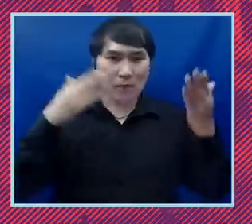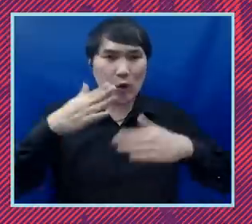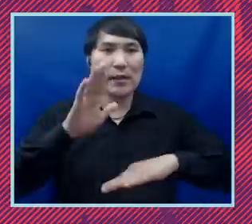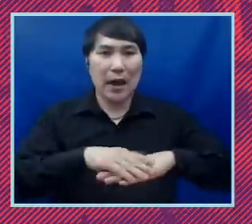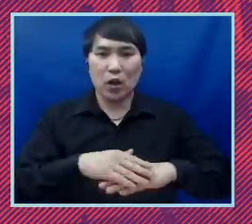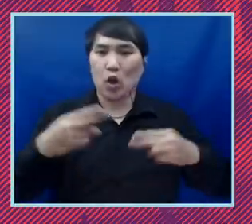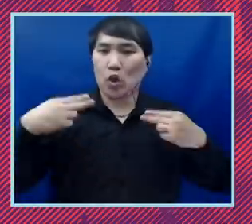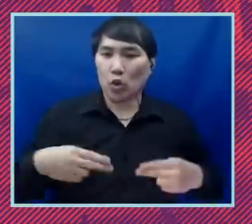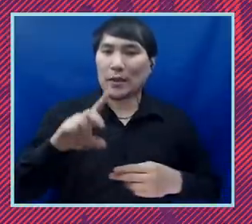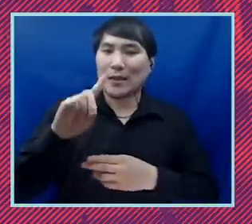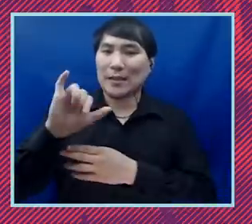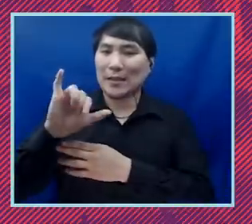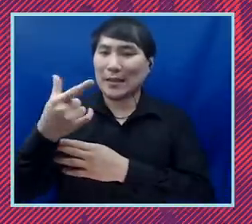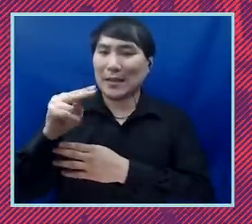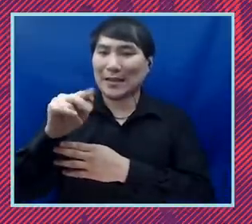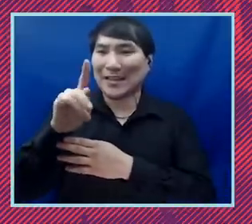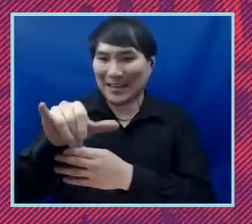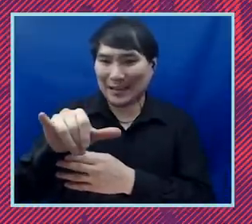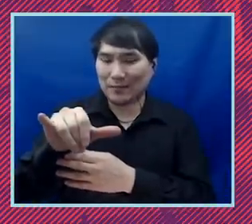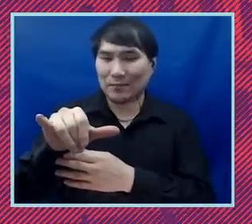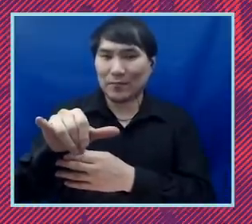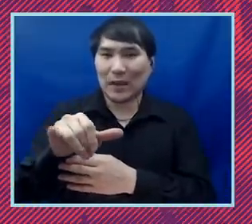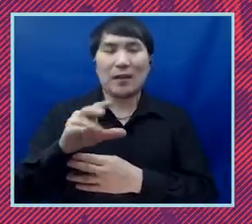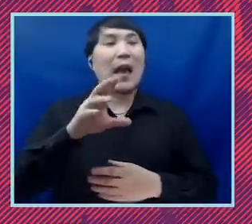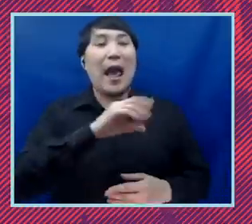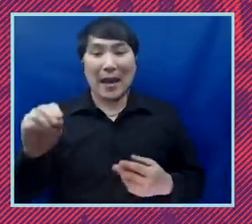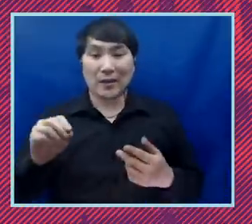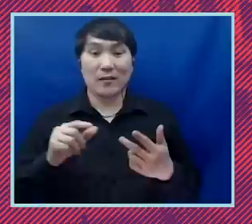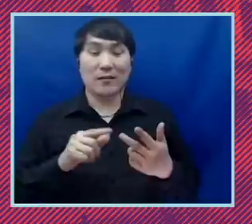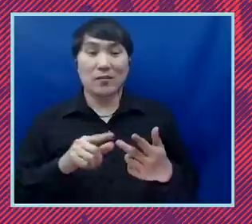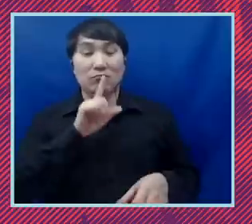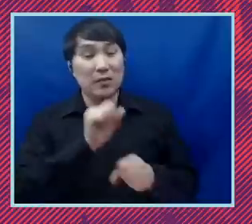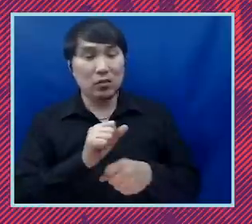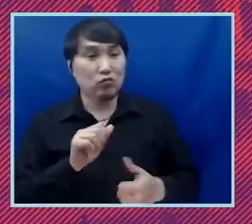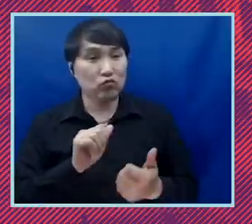central to any racial justice agenda and that finally and meaningfully address how race,